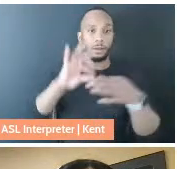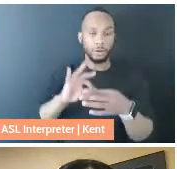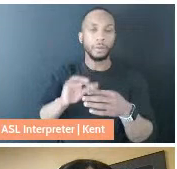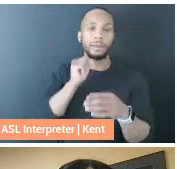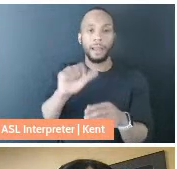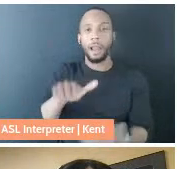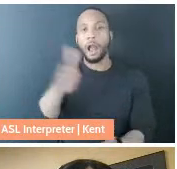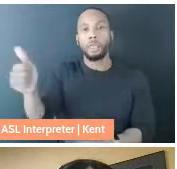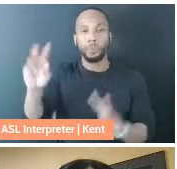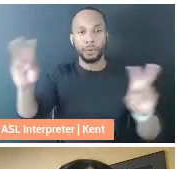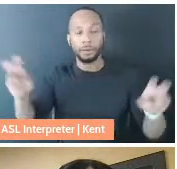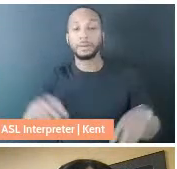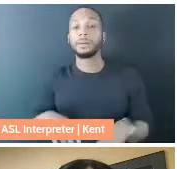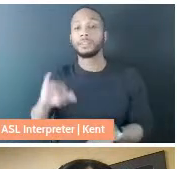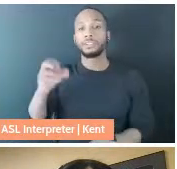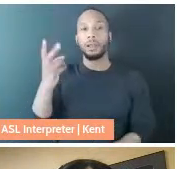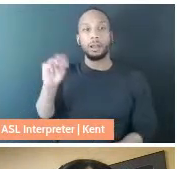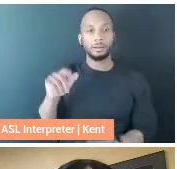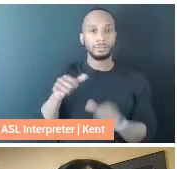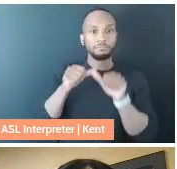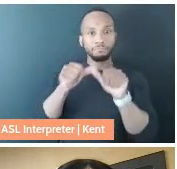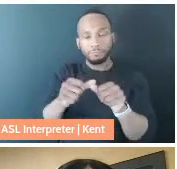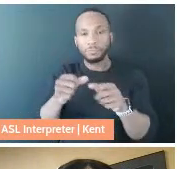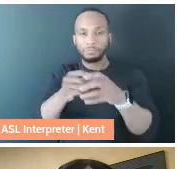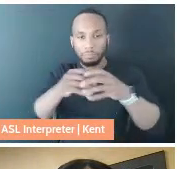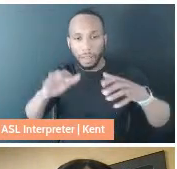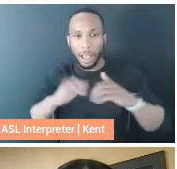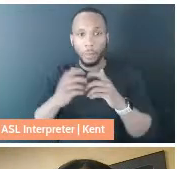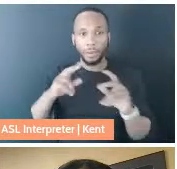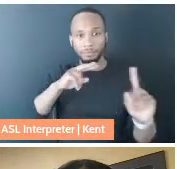And john is constantly expanding how we think about care and how we can grow